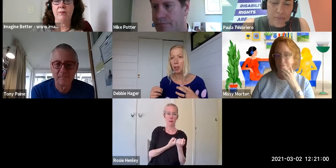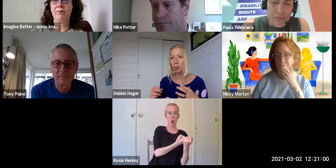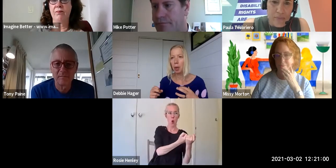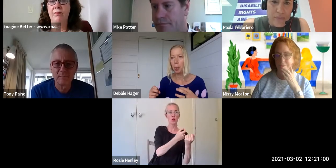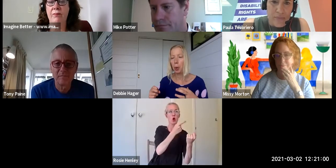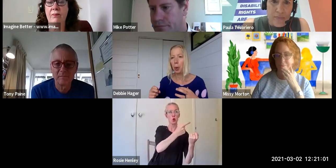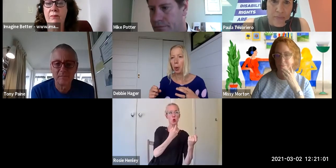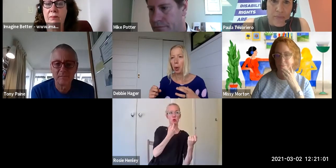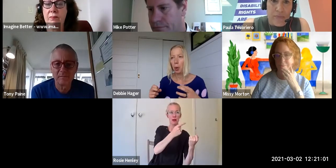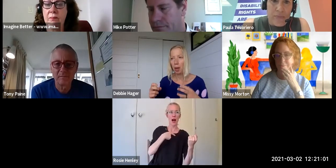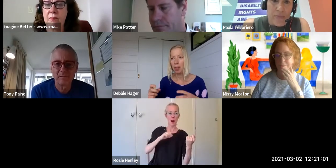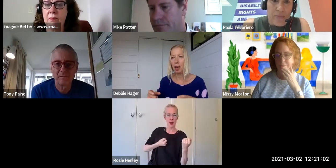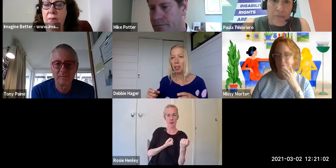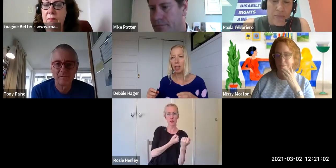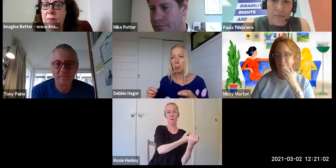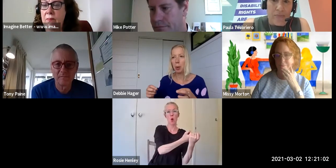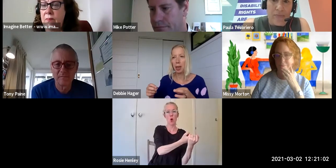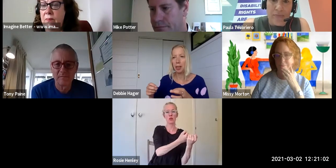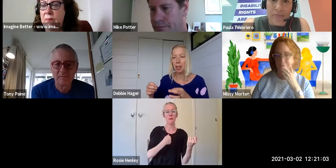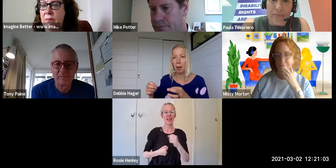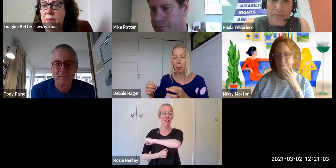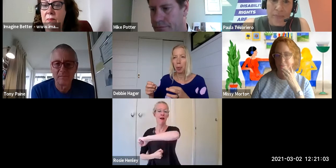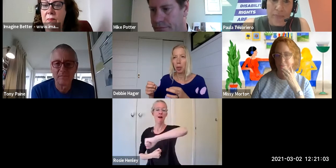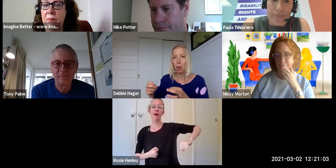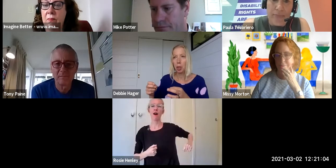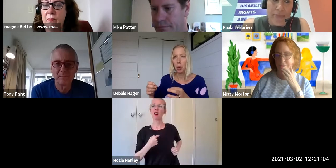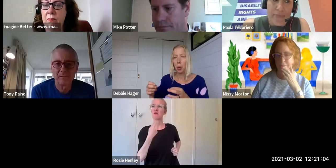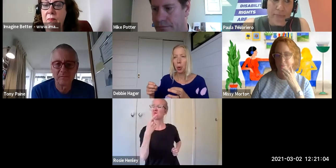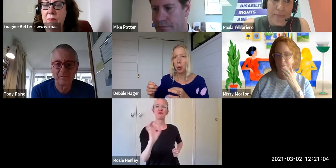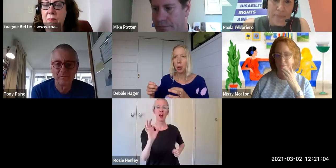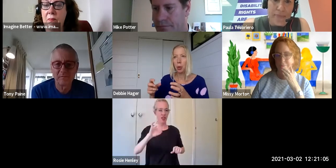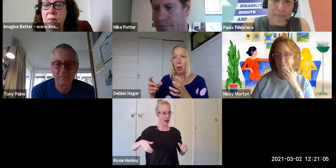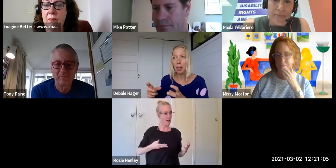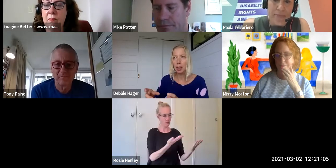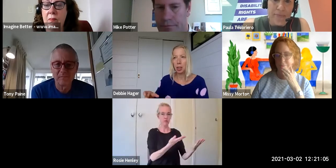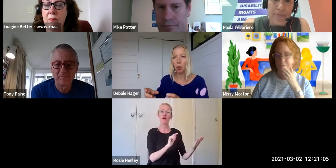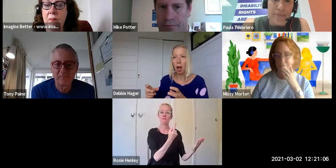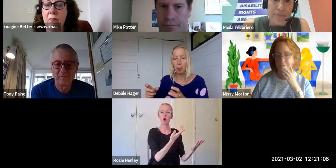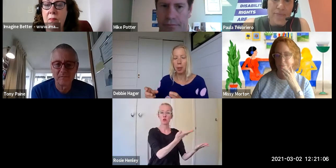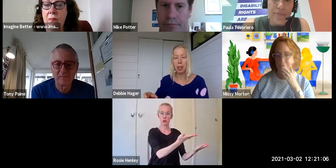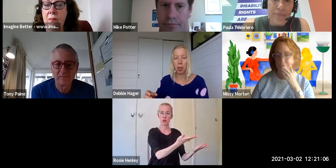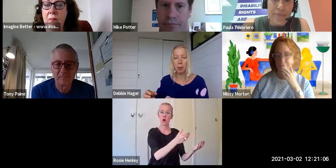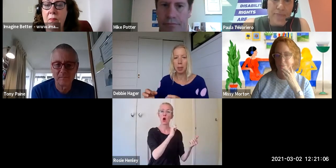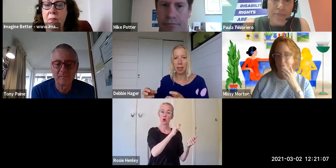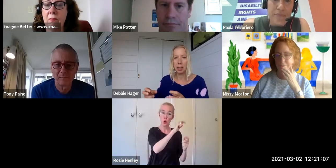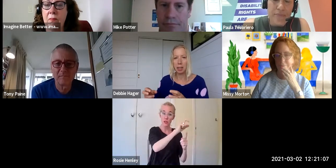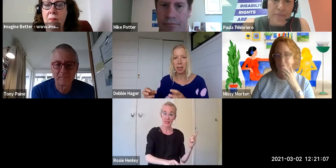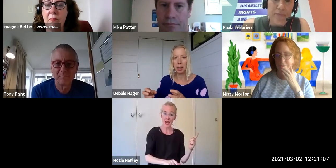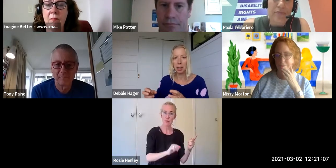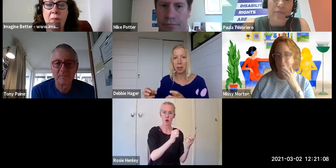of people who have the lived experience to really describe the circumstances.